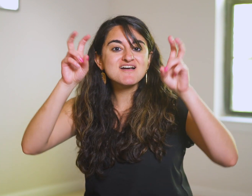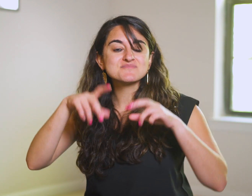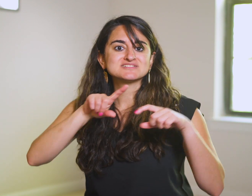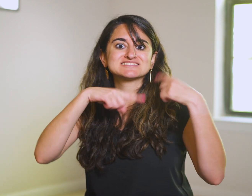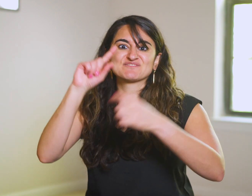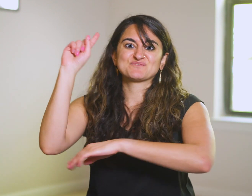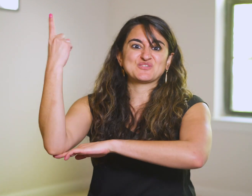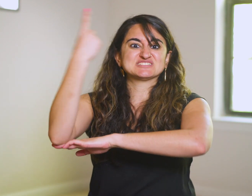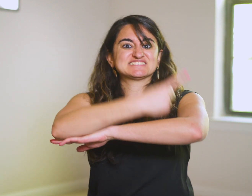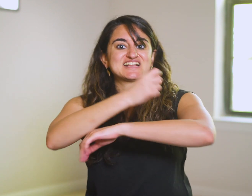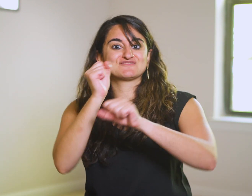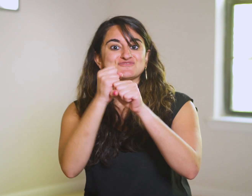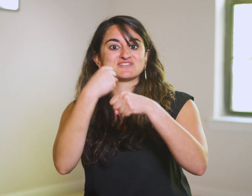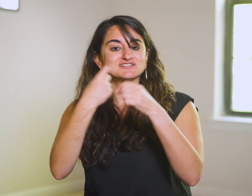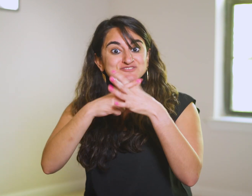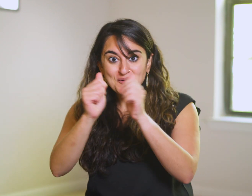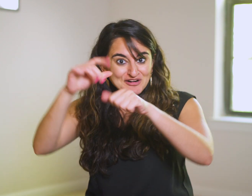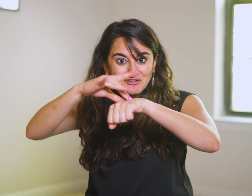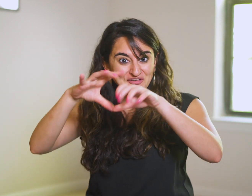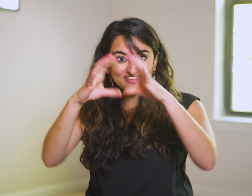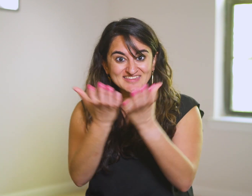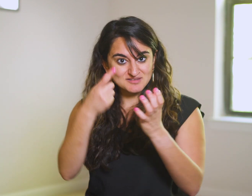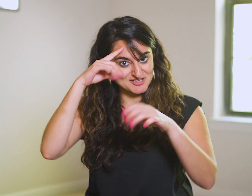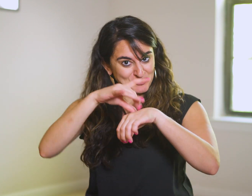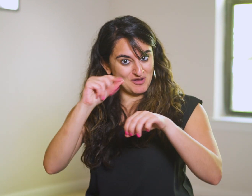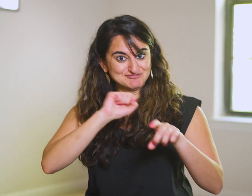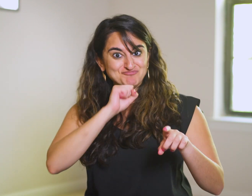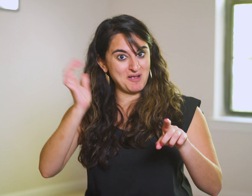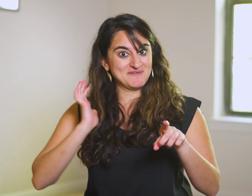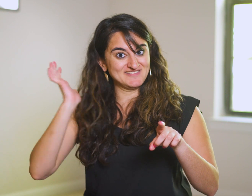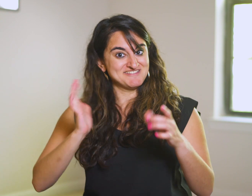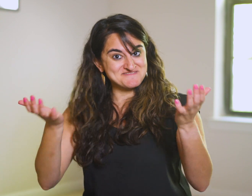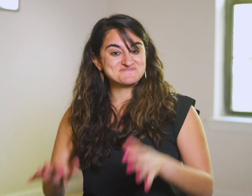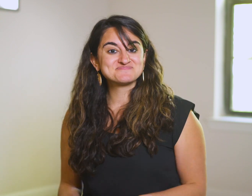since the first day of creation, starting with earth itself!